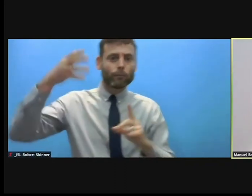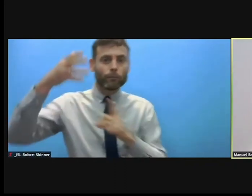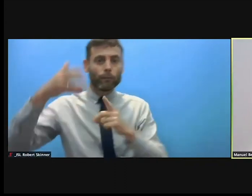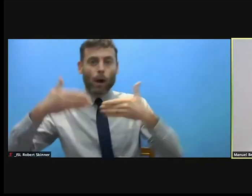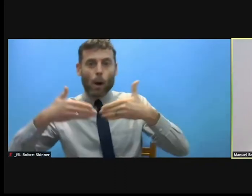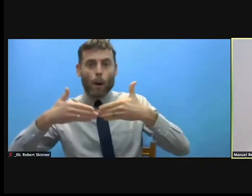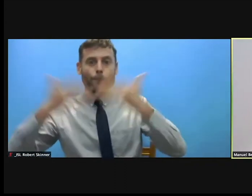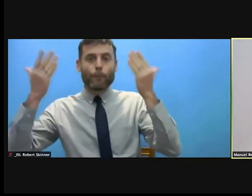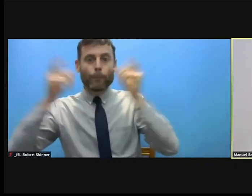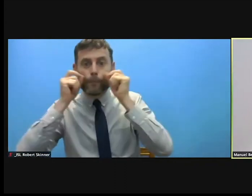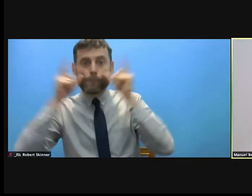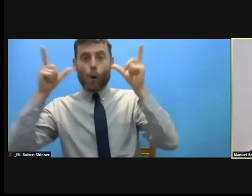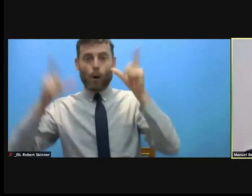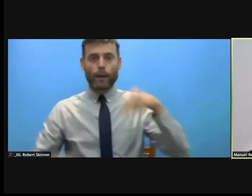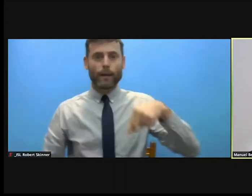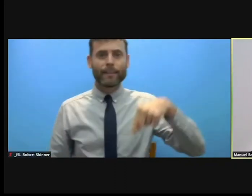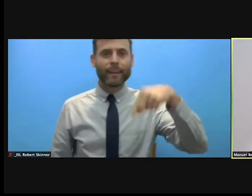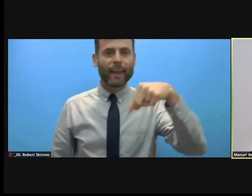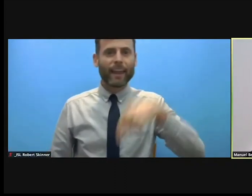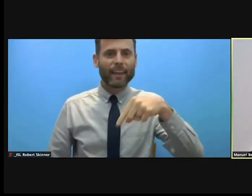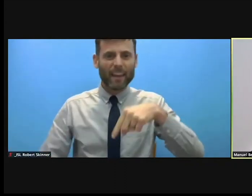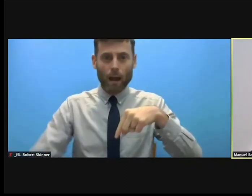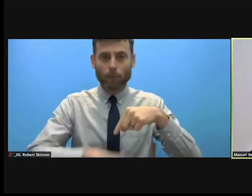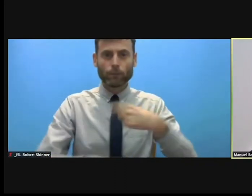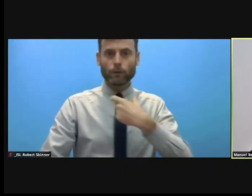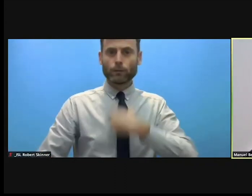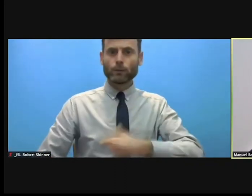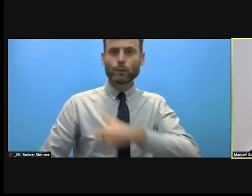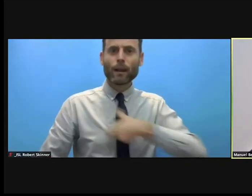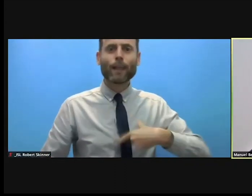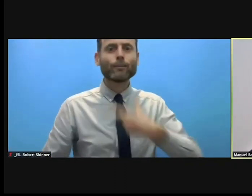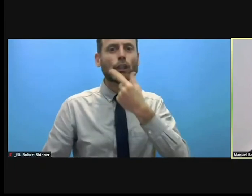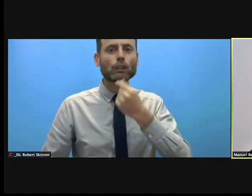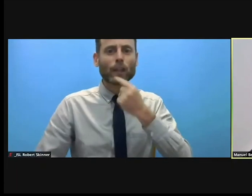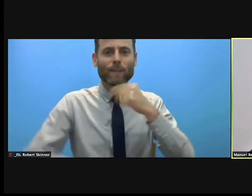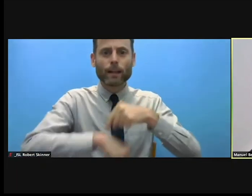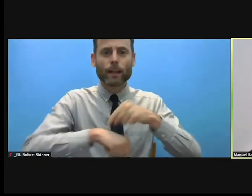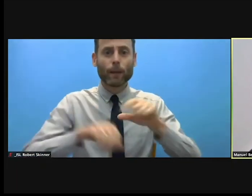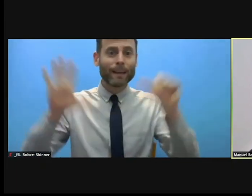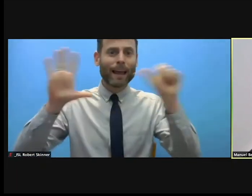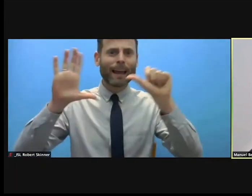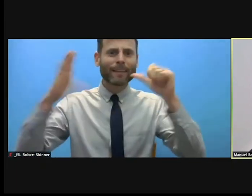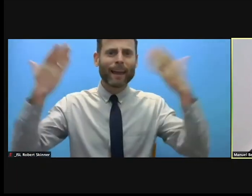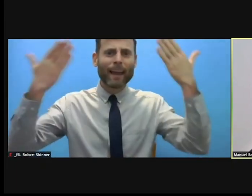It's very much appreciated that you make the effort to be with us and Switzerland is happy to